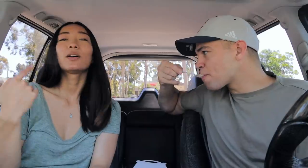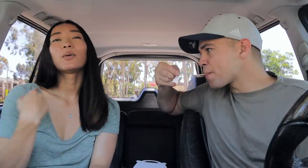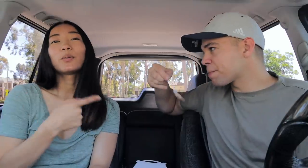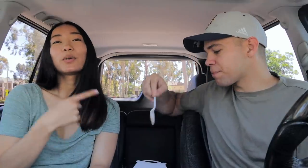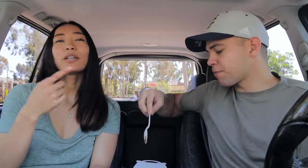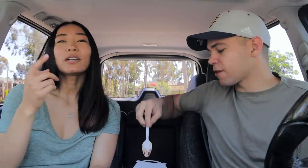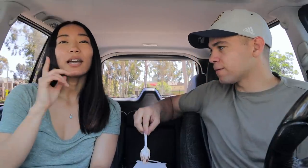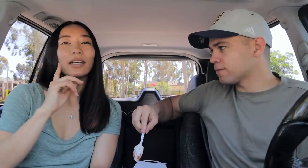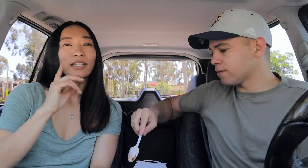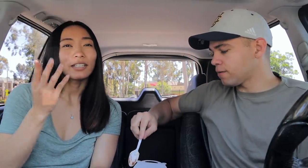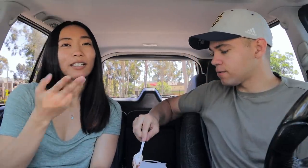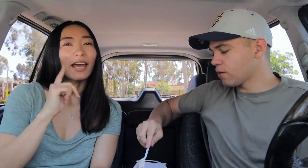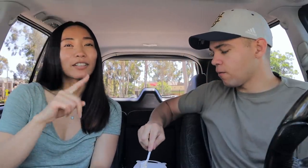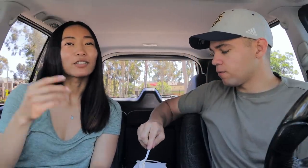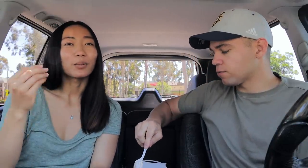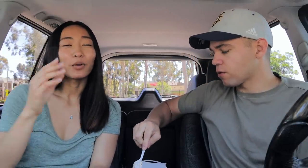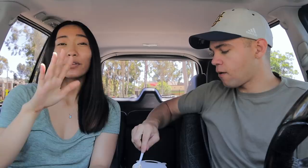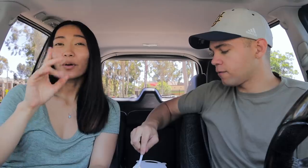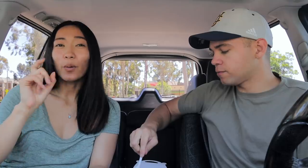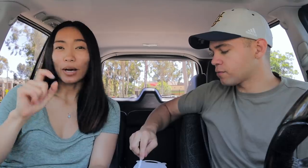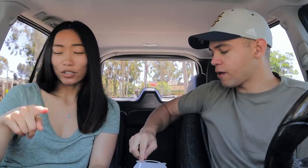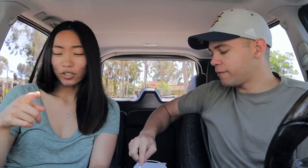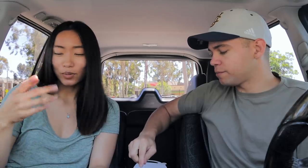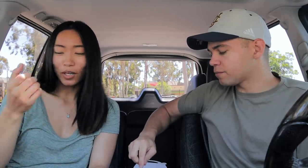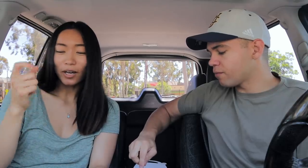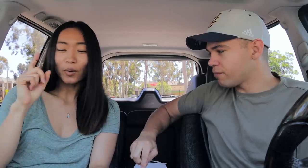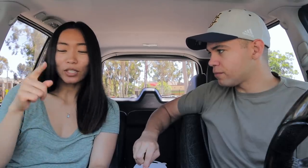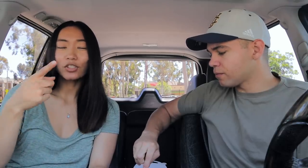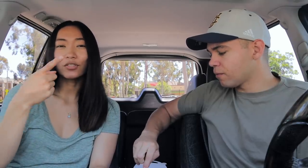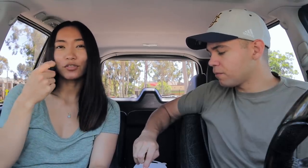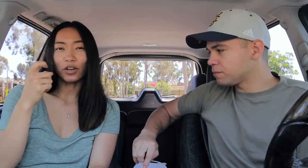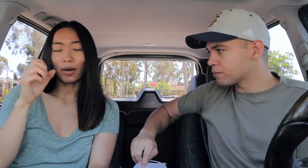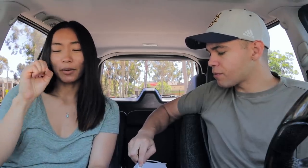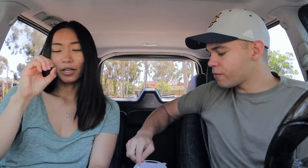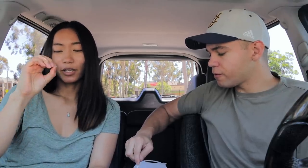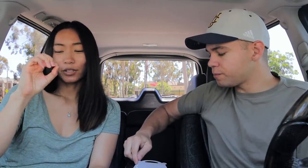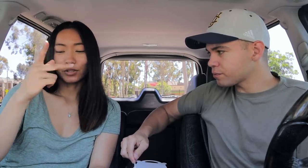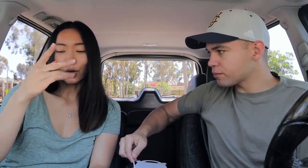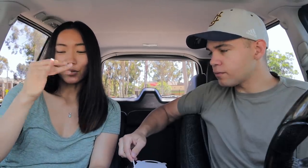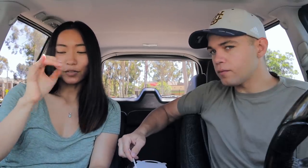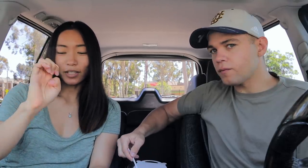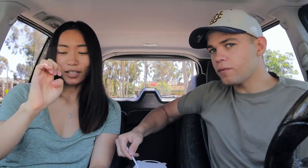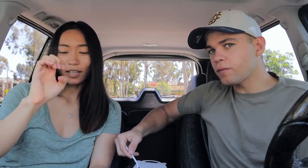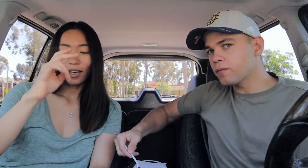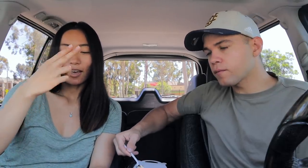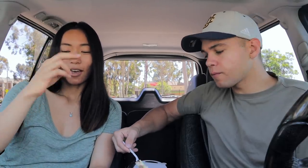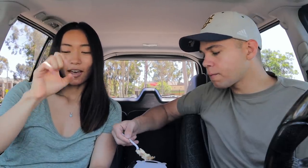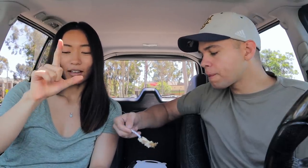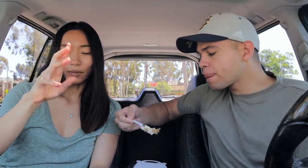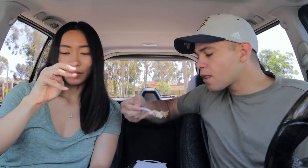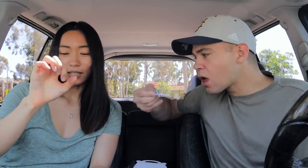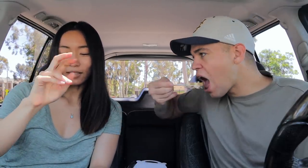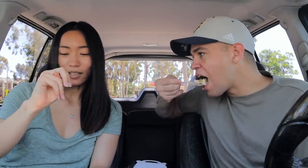So we're here to answer more of your questions. We got a question from Sophie Helman